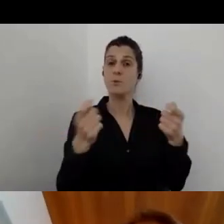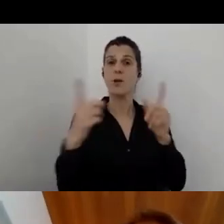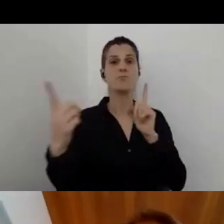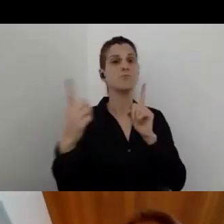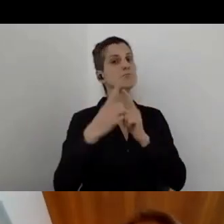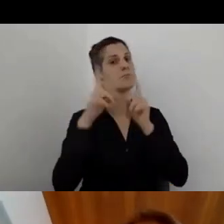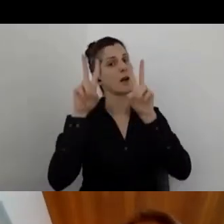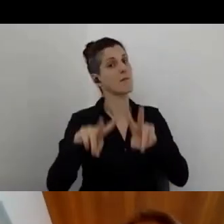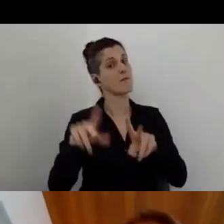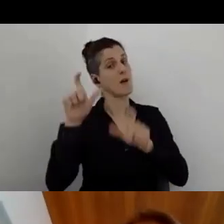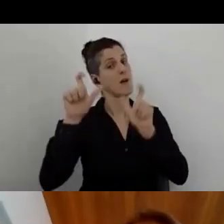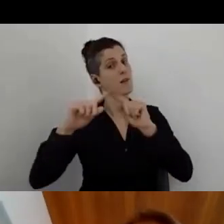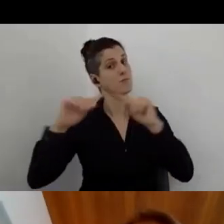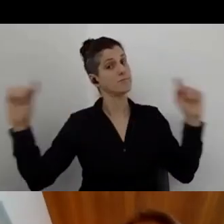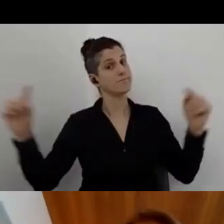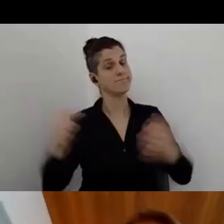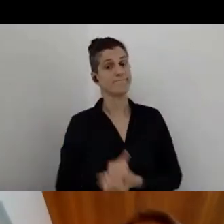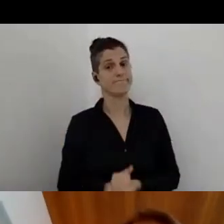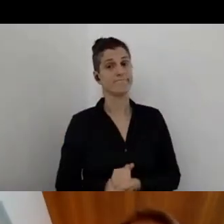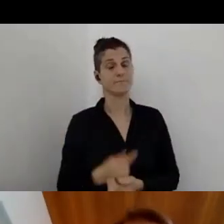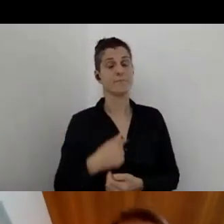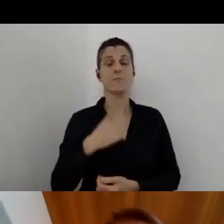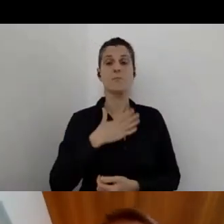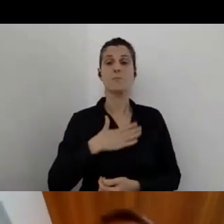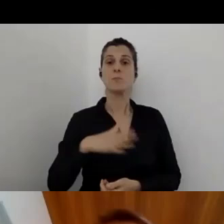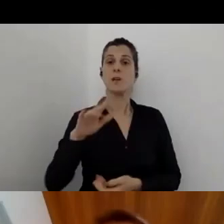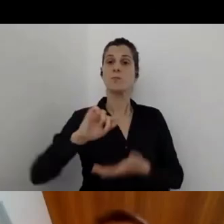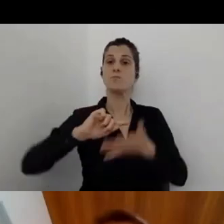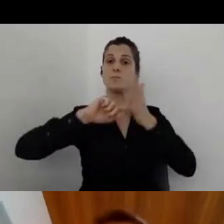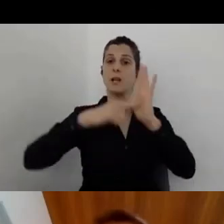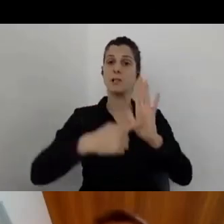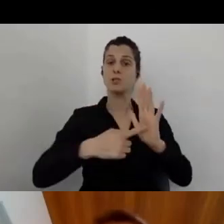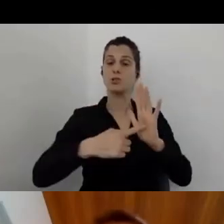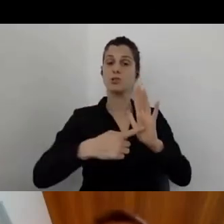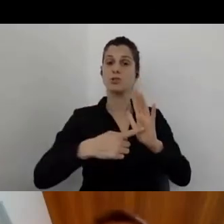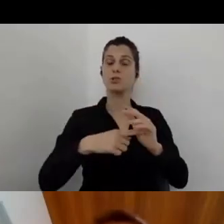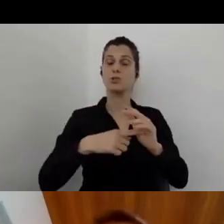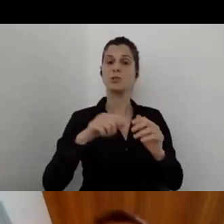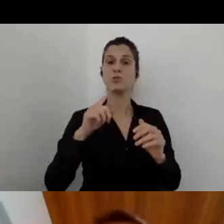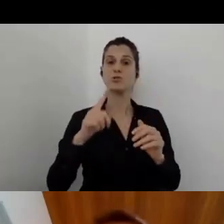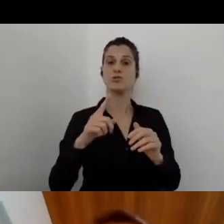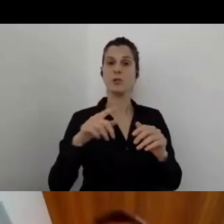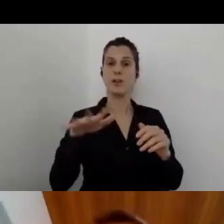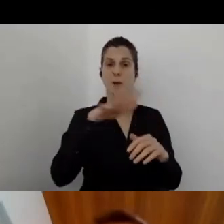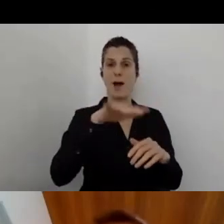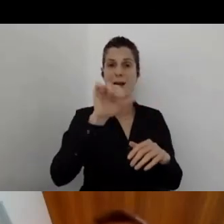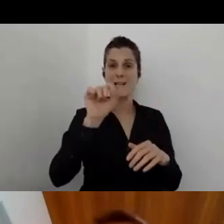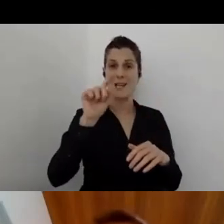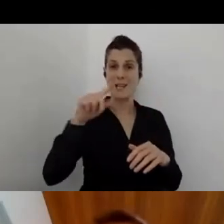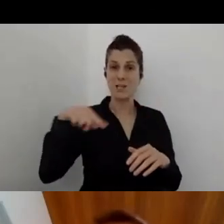So I also want to emphasize the fact that the A-Check can be also a magnificent tool,